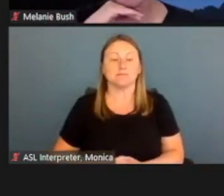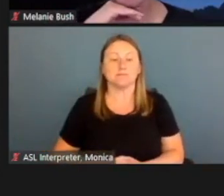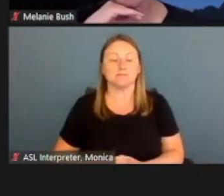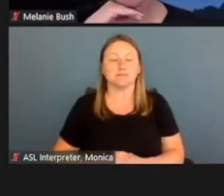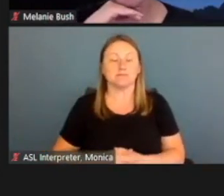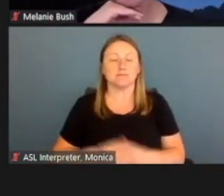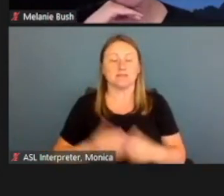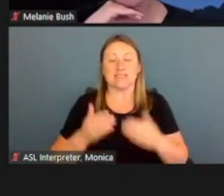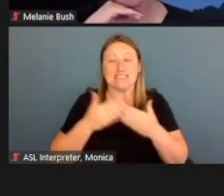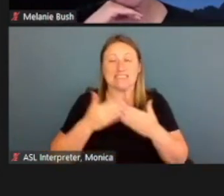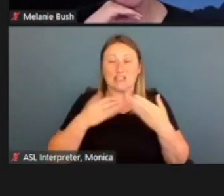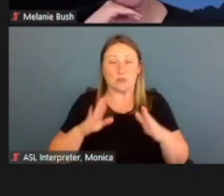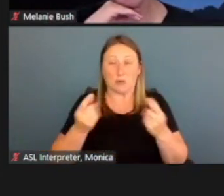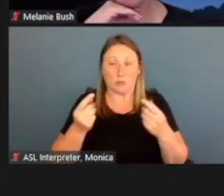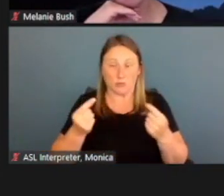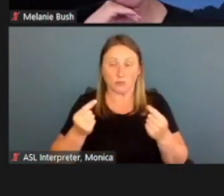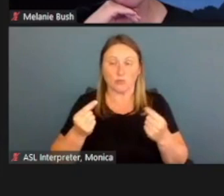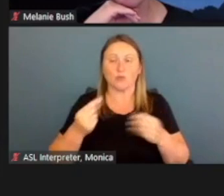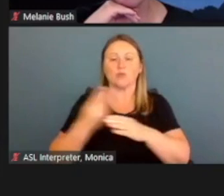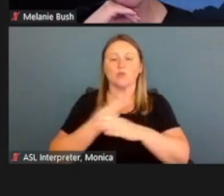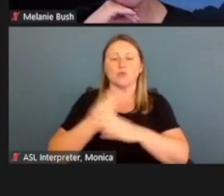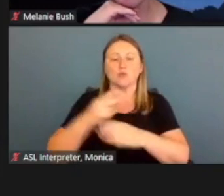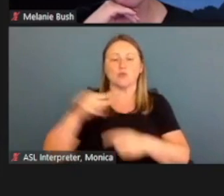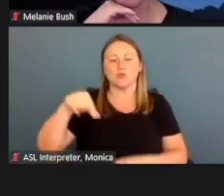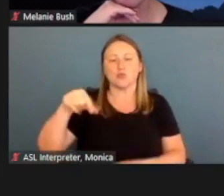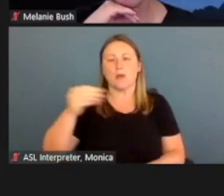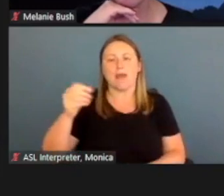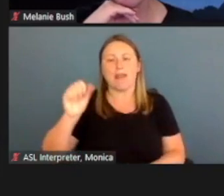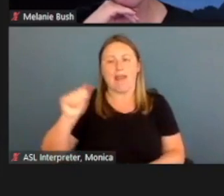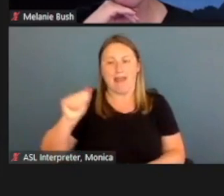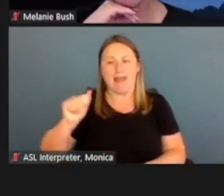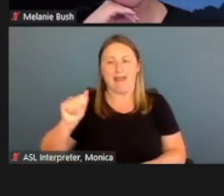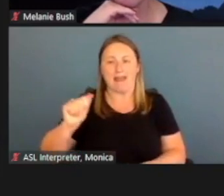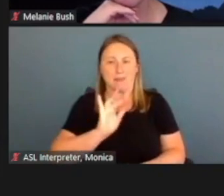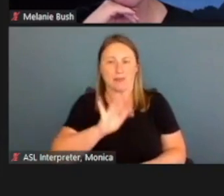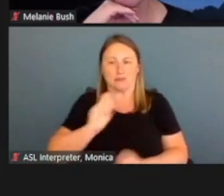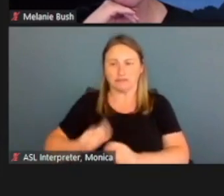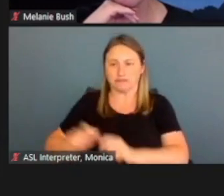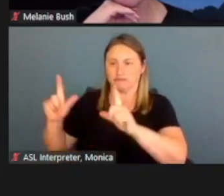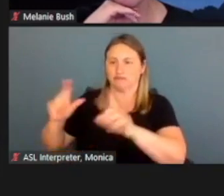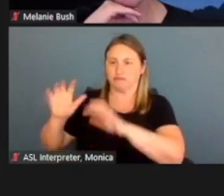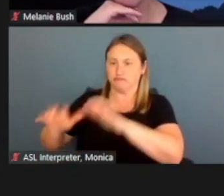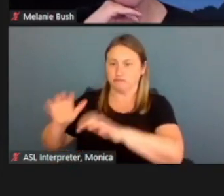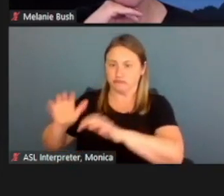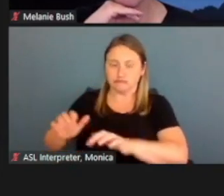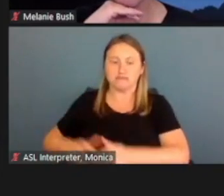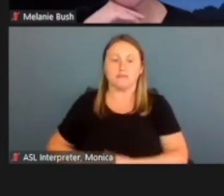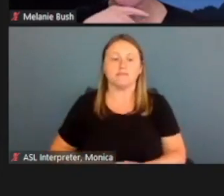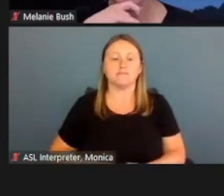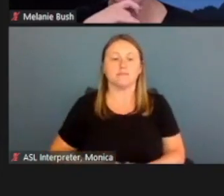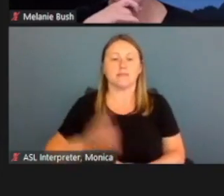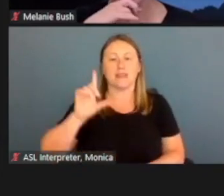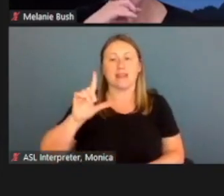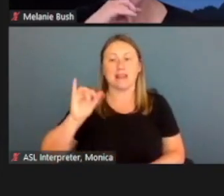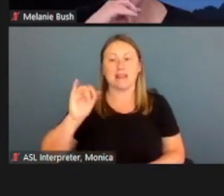is to use the Q&A function if you're able. A link to the Q&A will be shared later